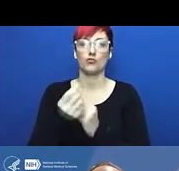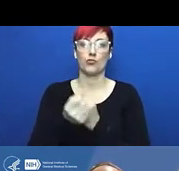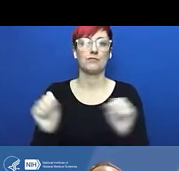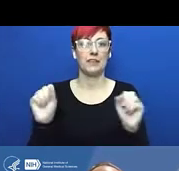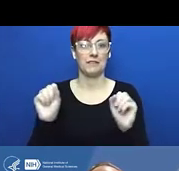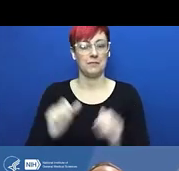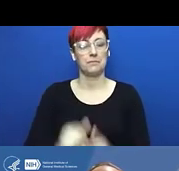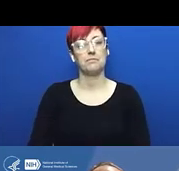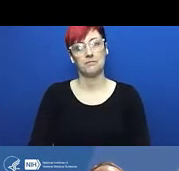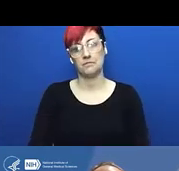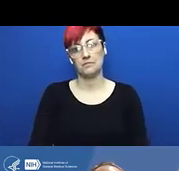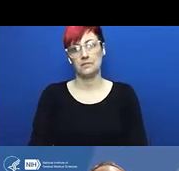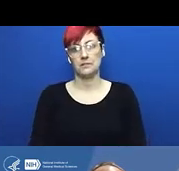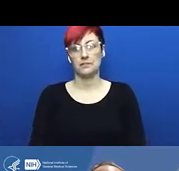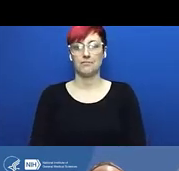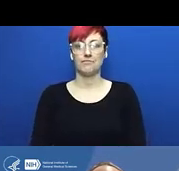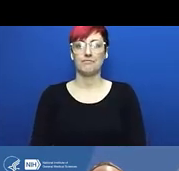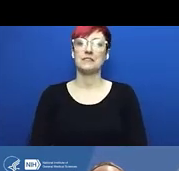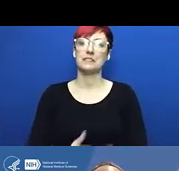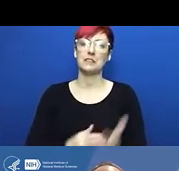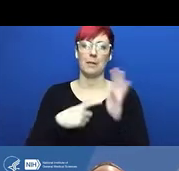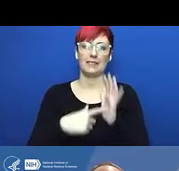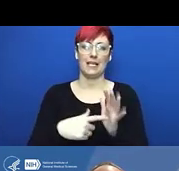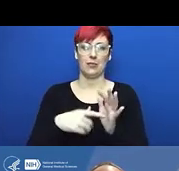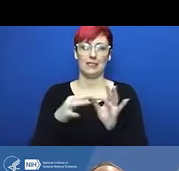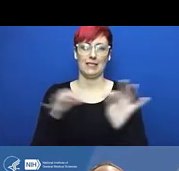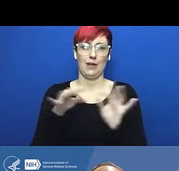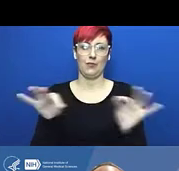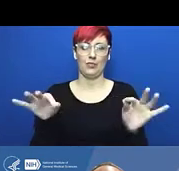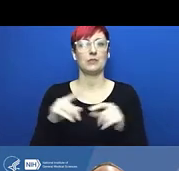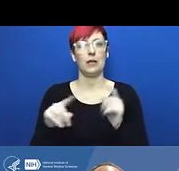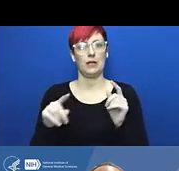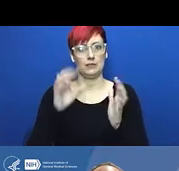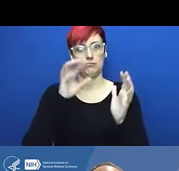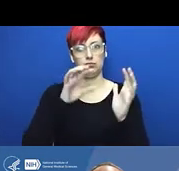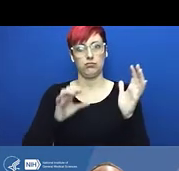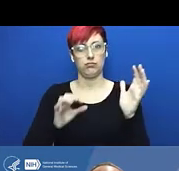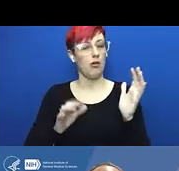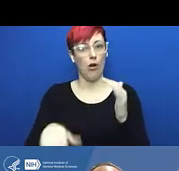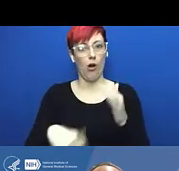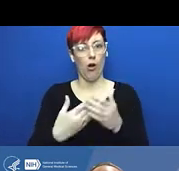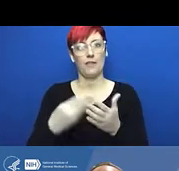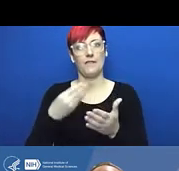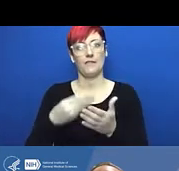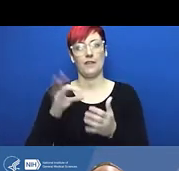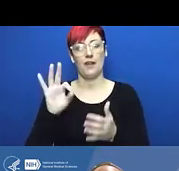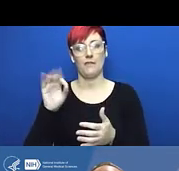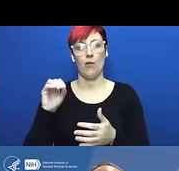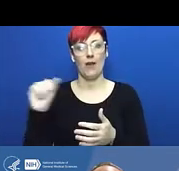to write a report on this accident, there were actually two parts to the report that they wrote.